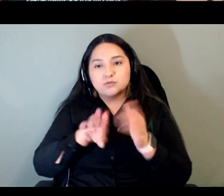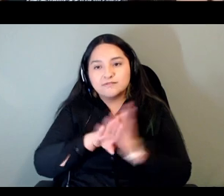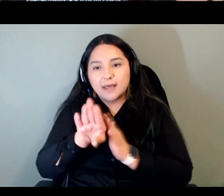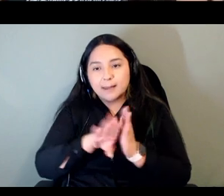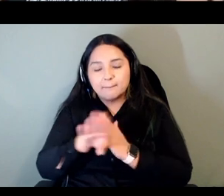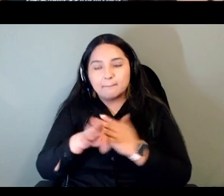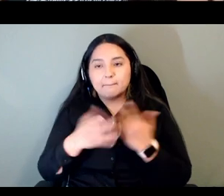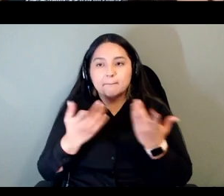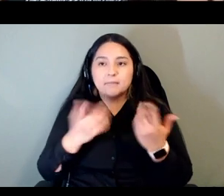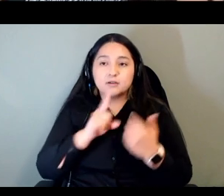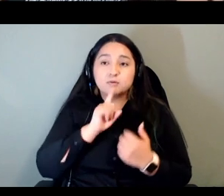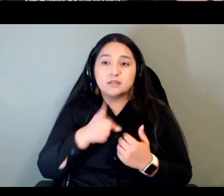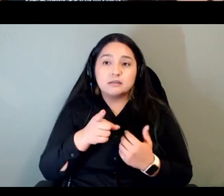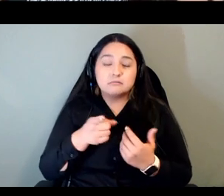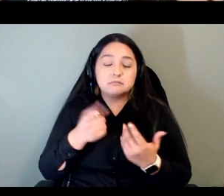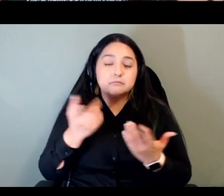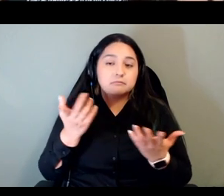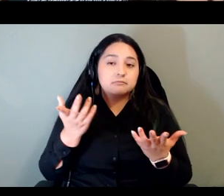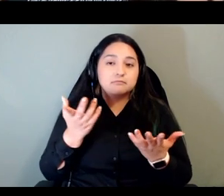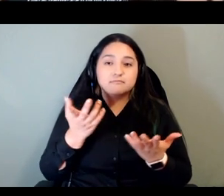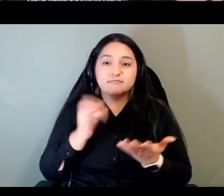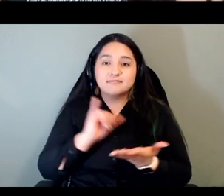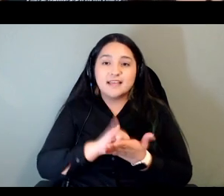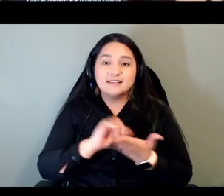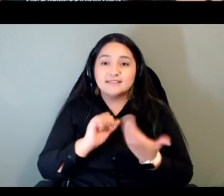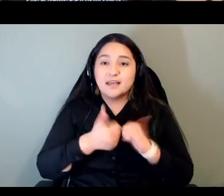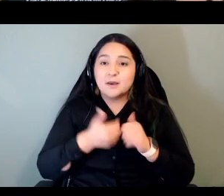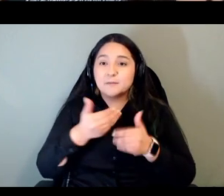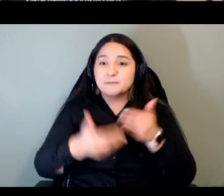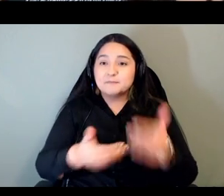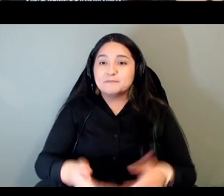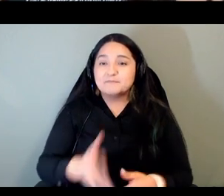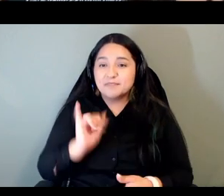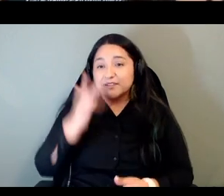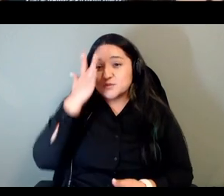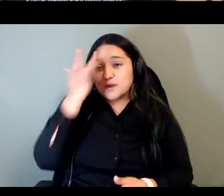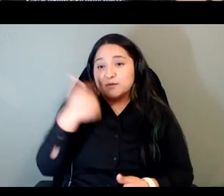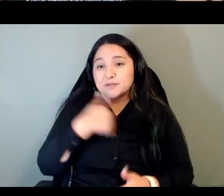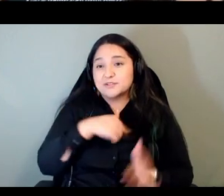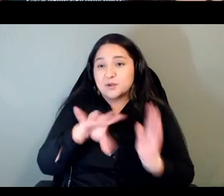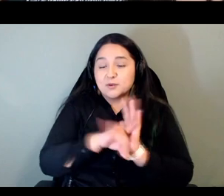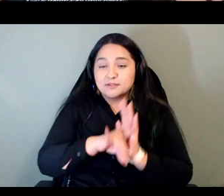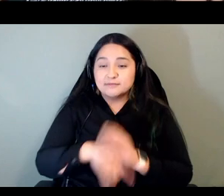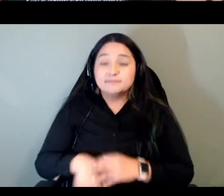was really that was that was like why we chose it and if this opportunity hadn't kind of